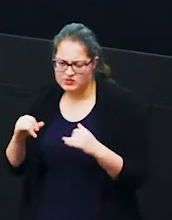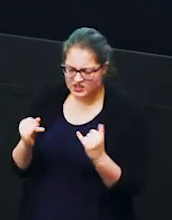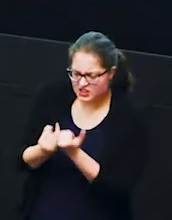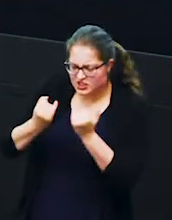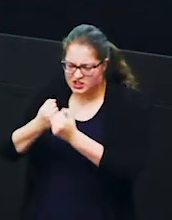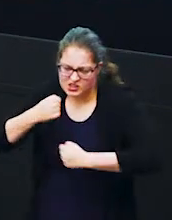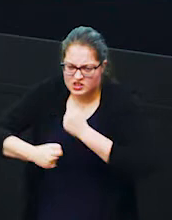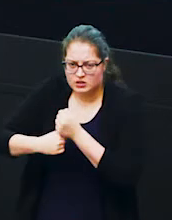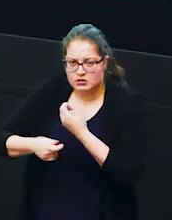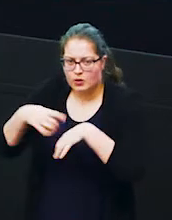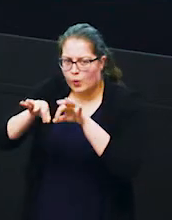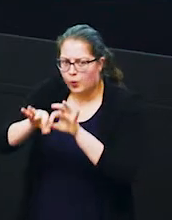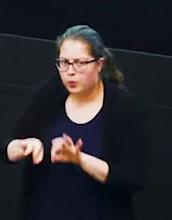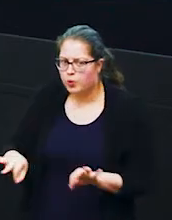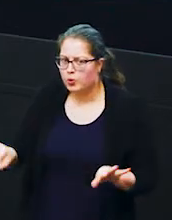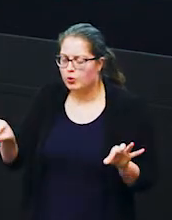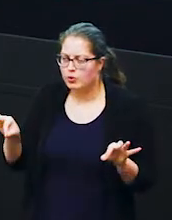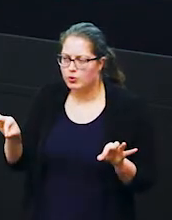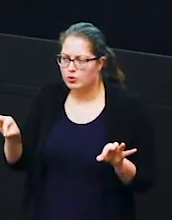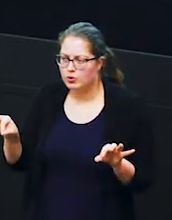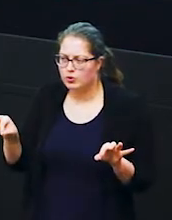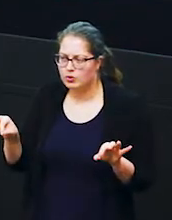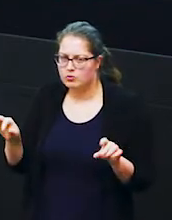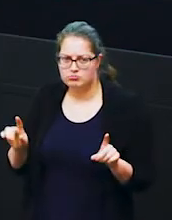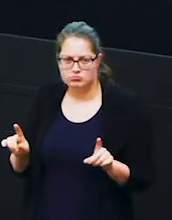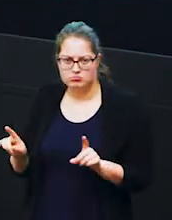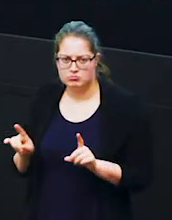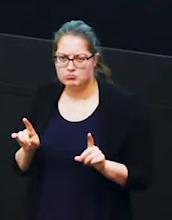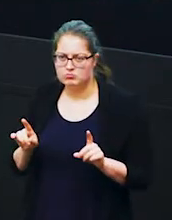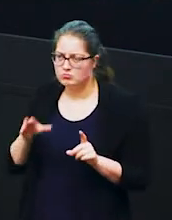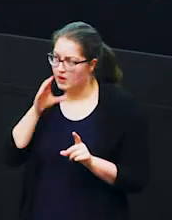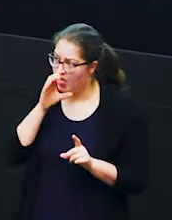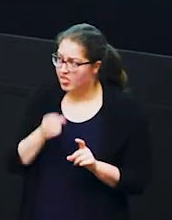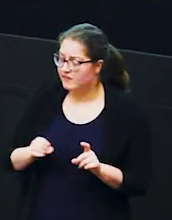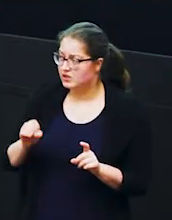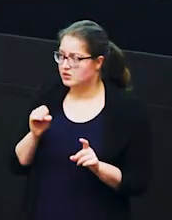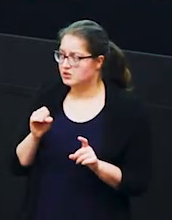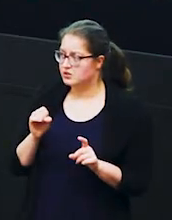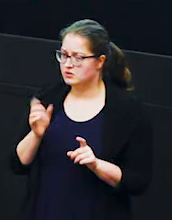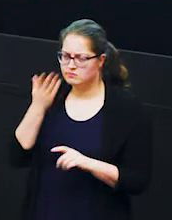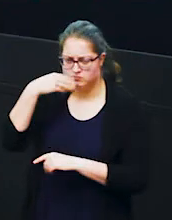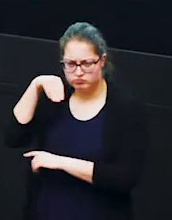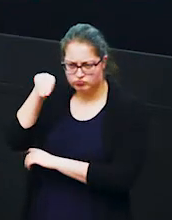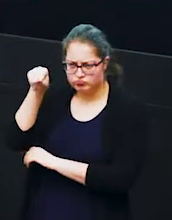silence has fallen and everybody all of the elephants are lifting their trunks and looking